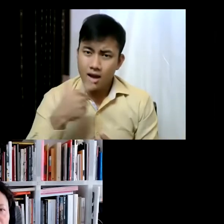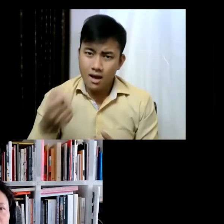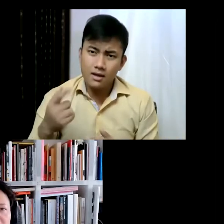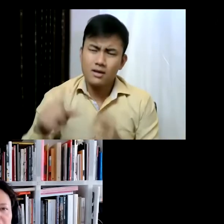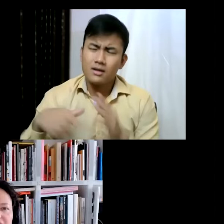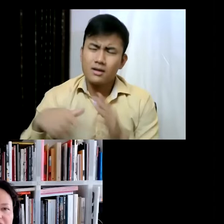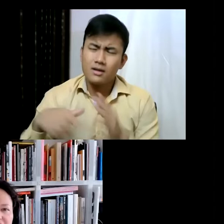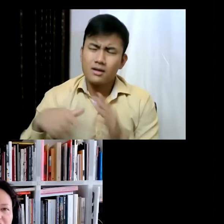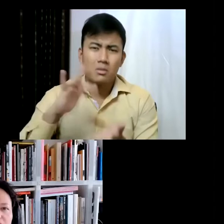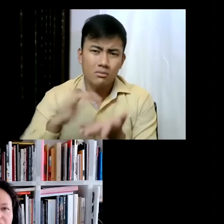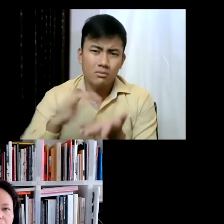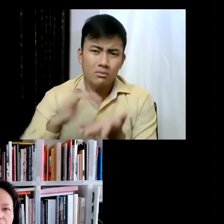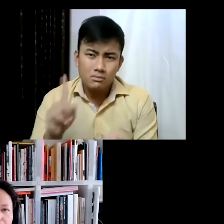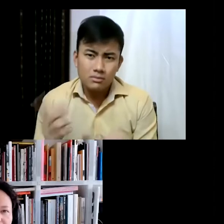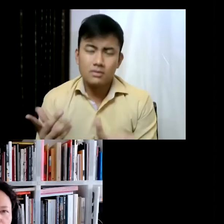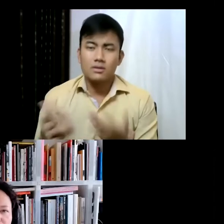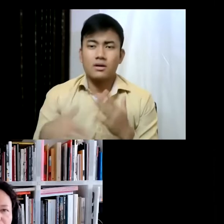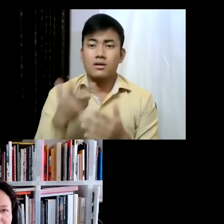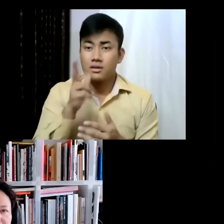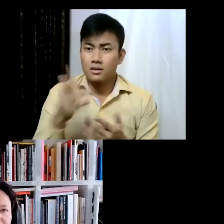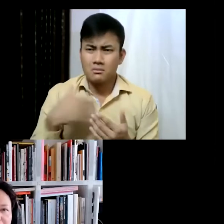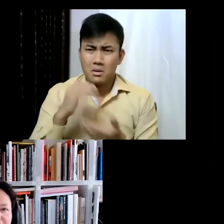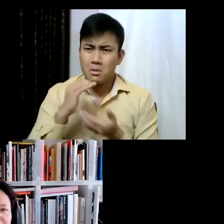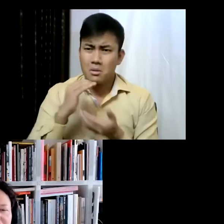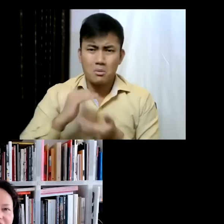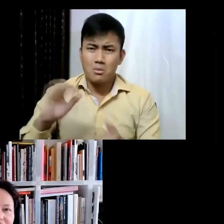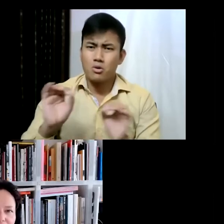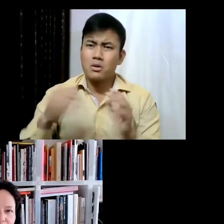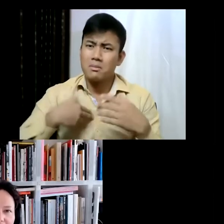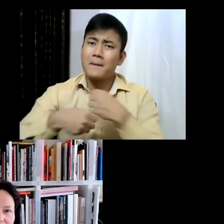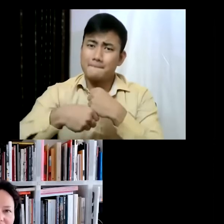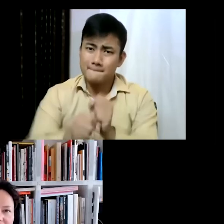she would reply, "I wasn't born, I was made by the encounter of my mother